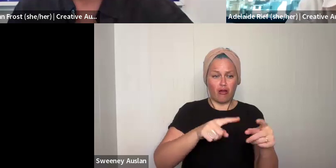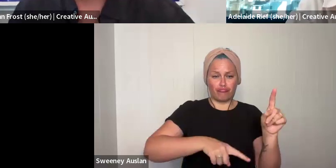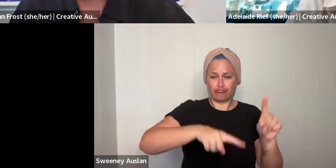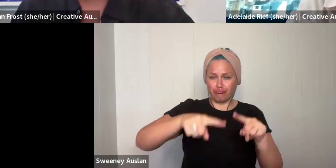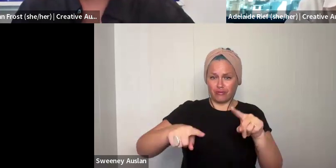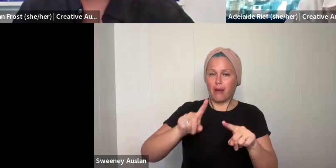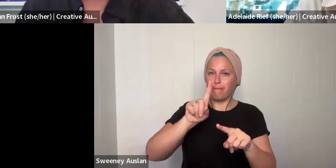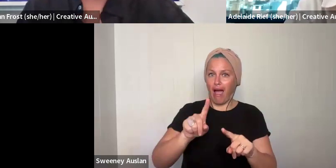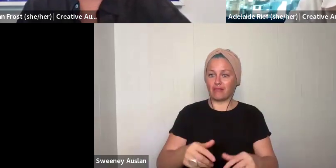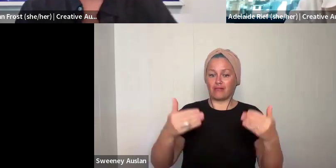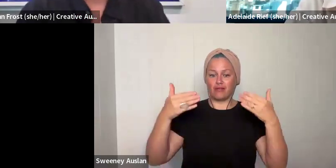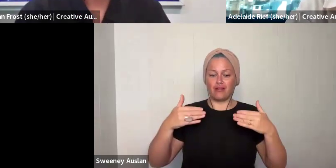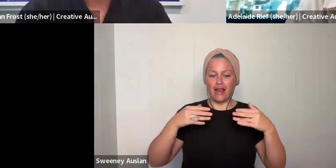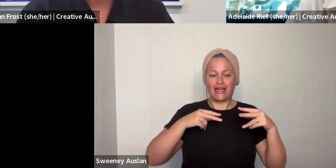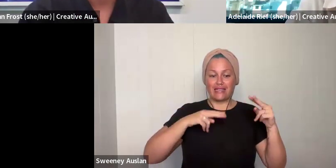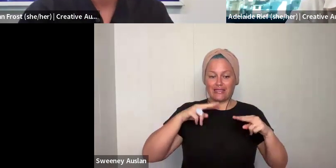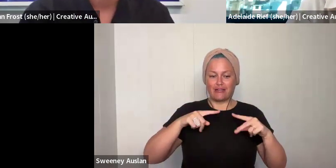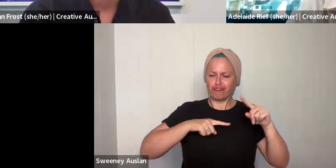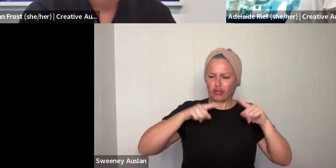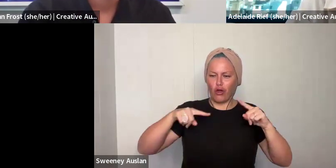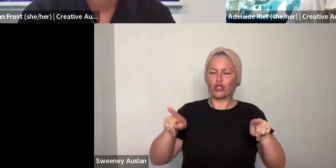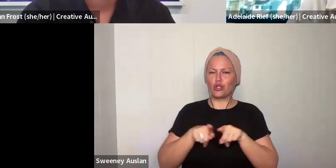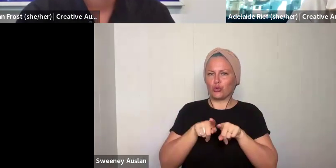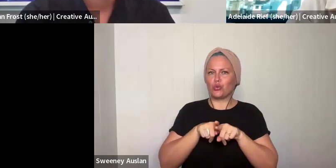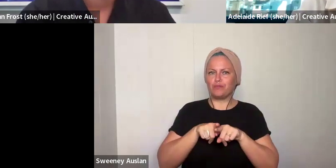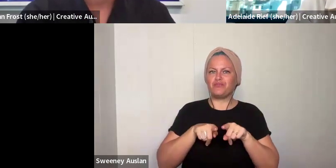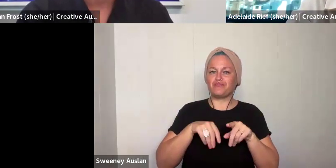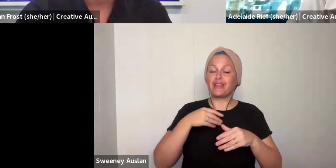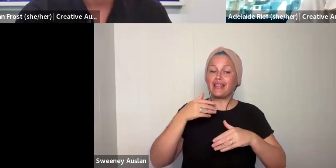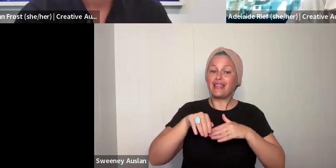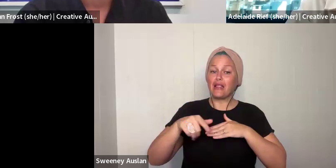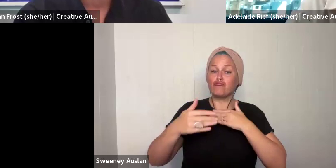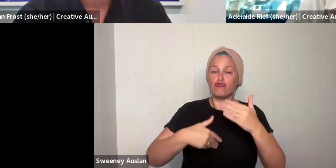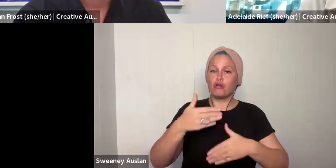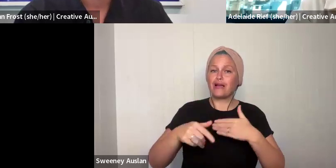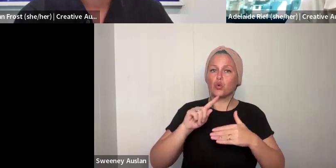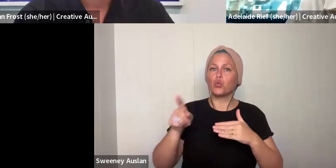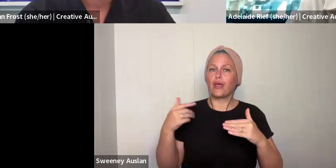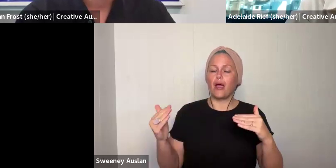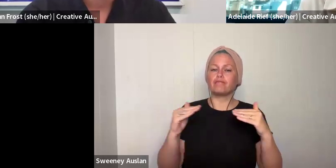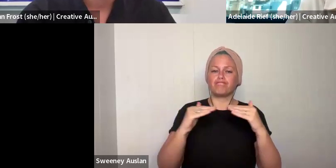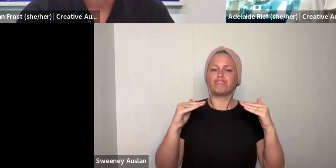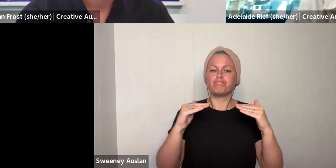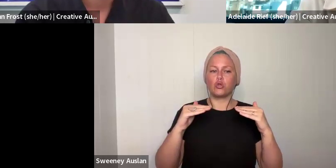group is diverse but that the assessors are diverse as well. And in our assessment process, we also adhere